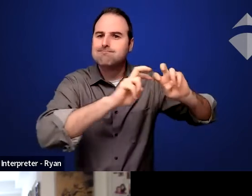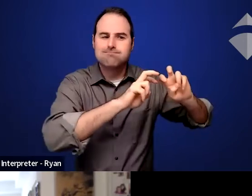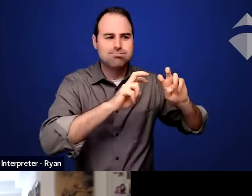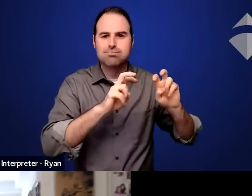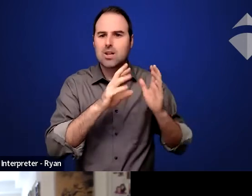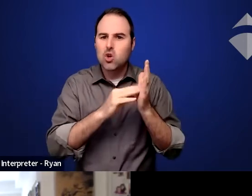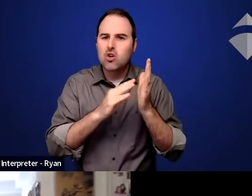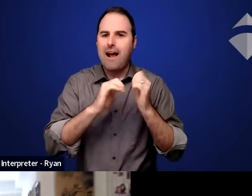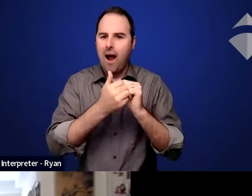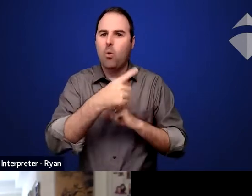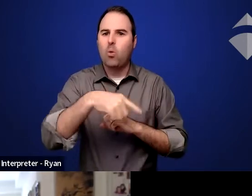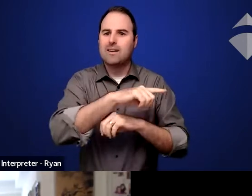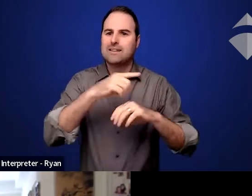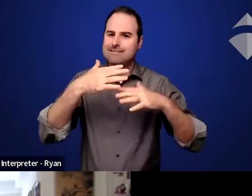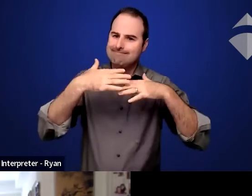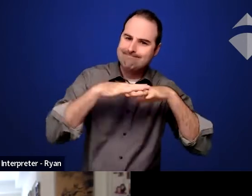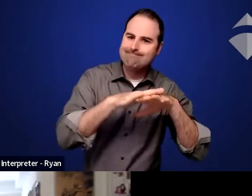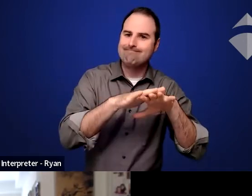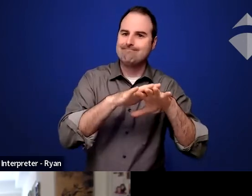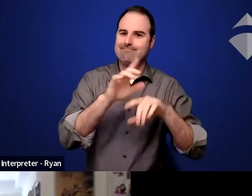'cause more and more of them are doing this, is important.